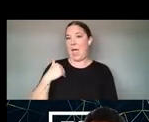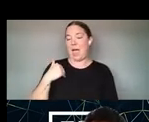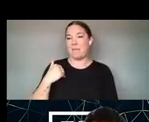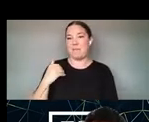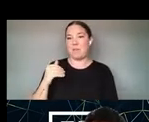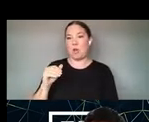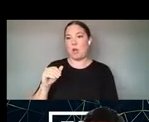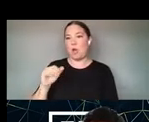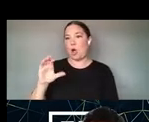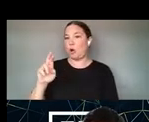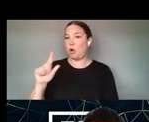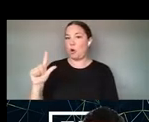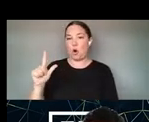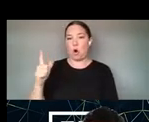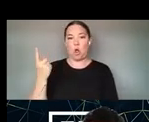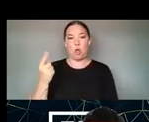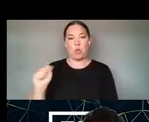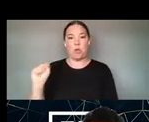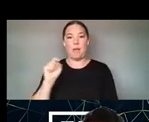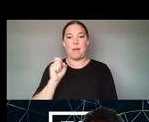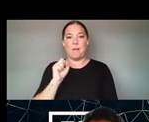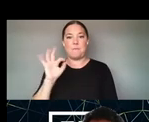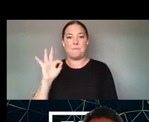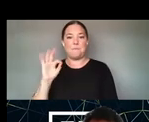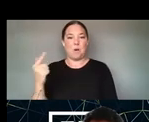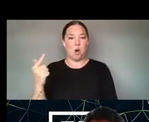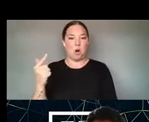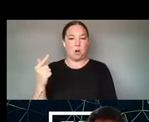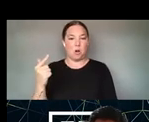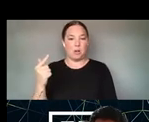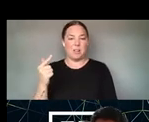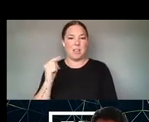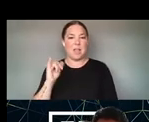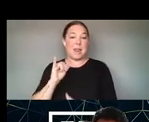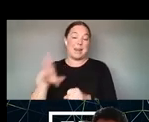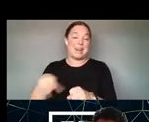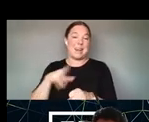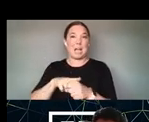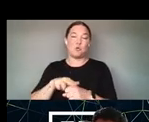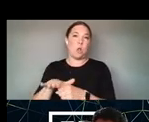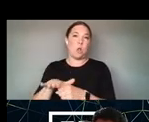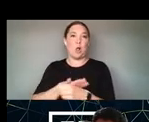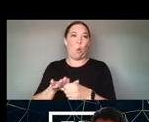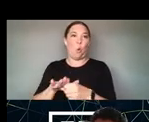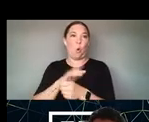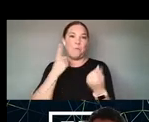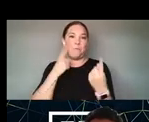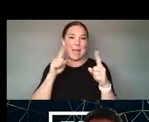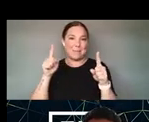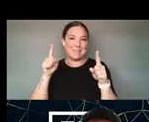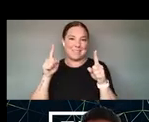YOU KNOW, LOCAL YOU KNOW NATURAL CELEBRITY. BUT SOMETHING ELSE I WANTED TO MENTION WAS THE 20TH